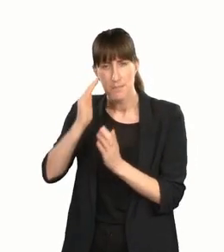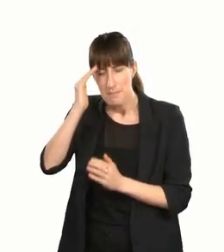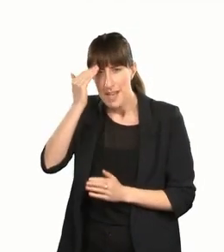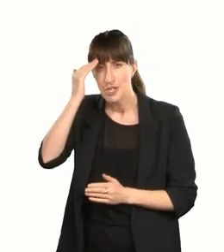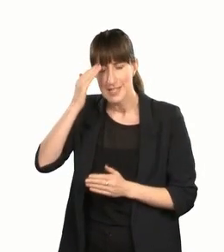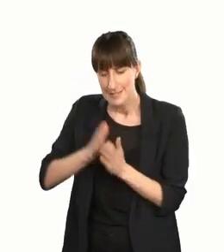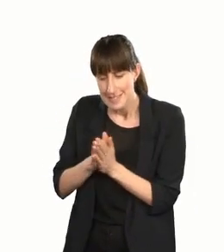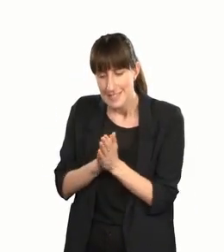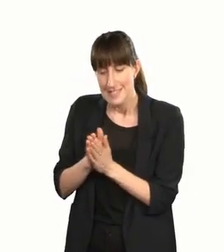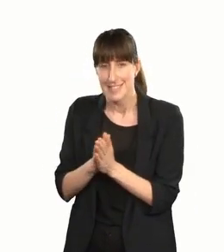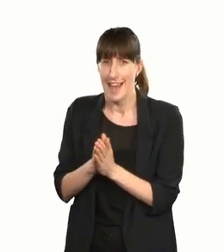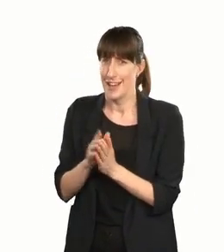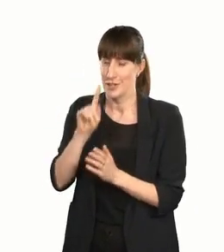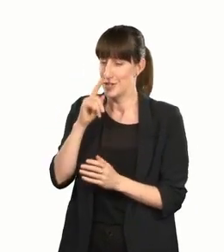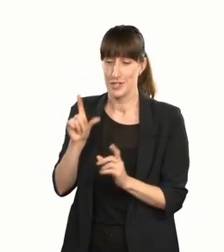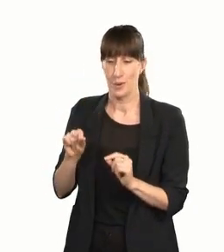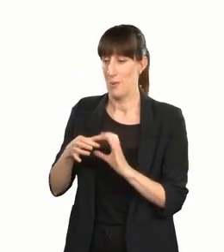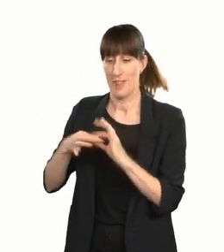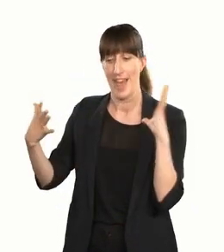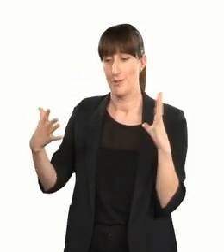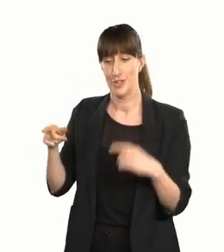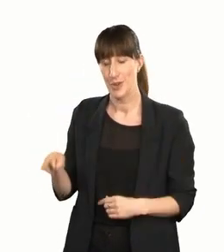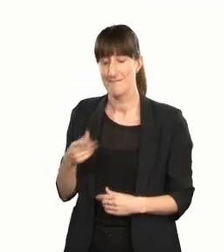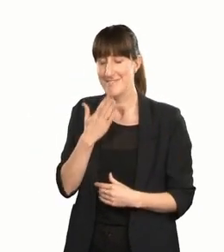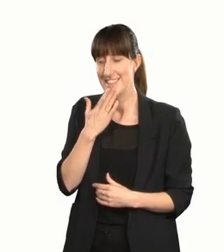We couldn't have done it without you. Thanks. - Thank you.